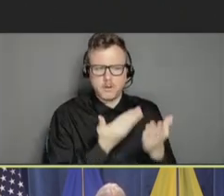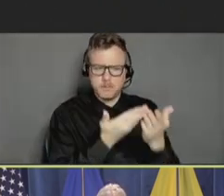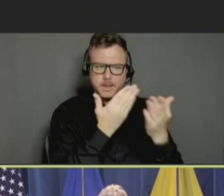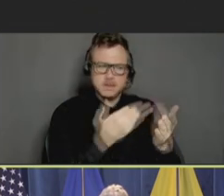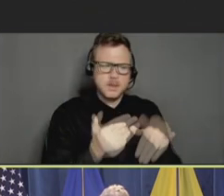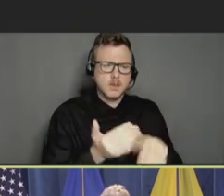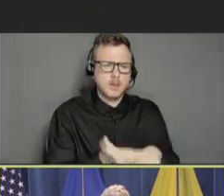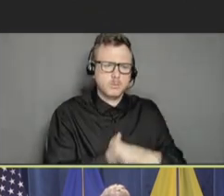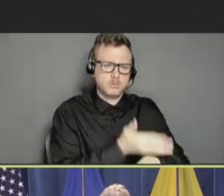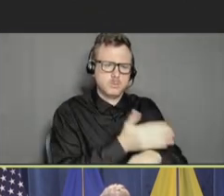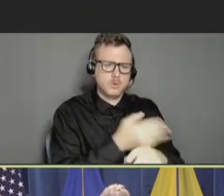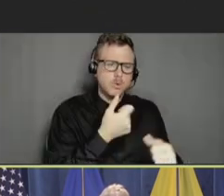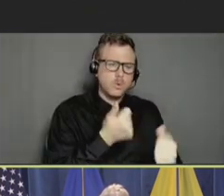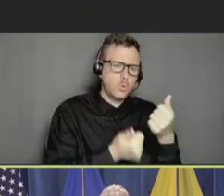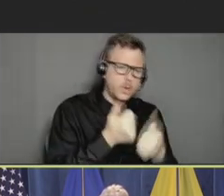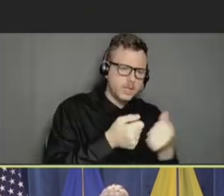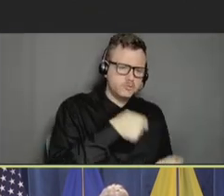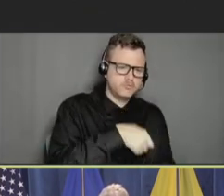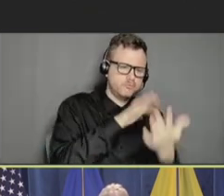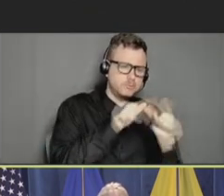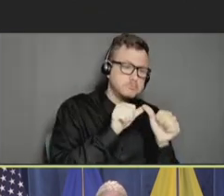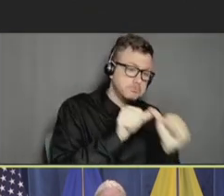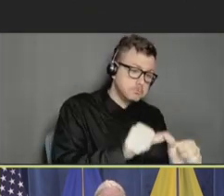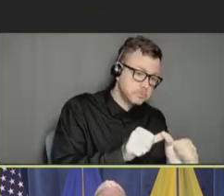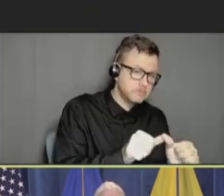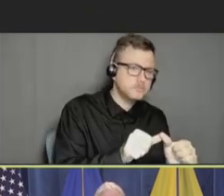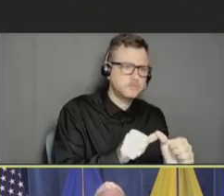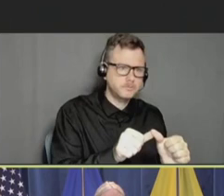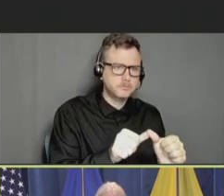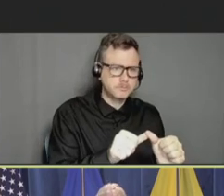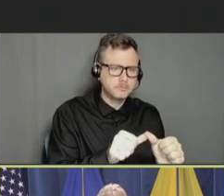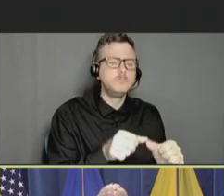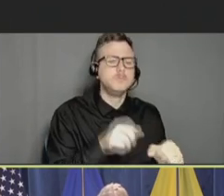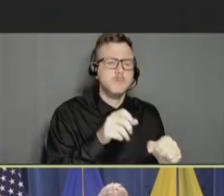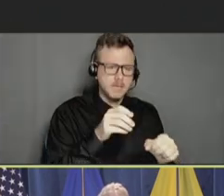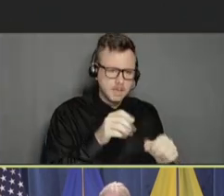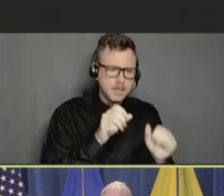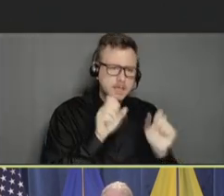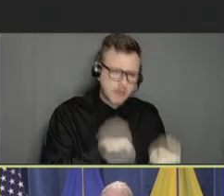on which strategies should be maintained for the continuous improvement of the vaccine